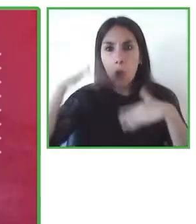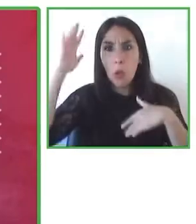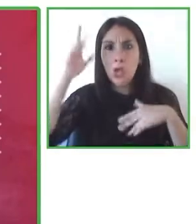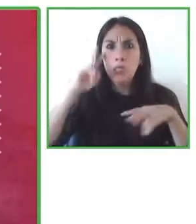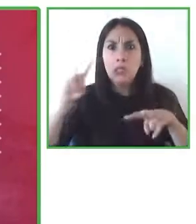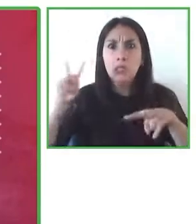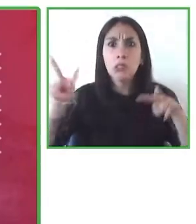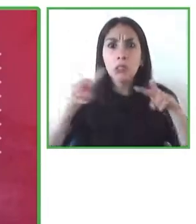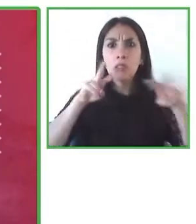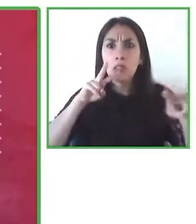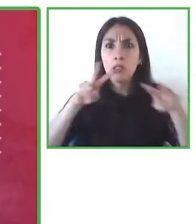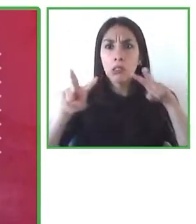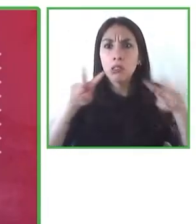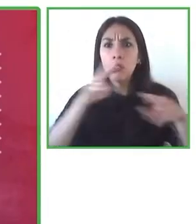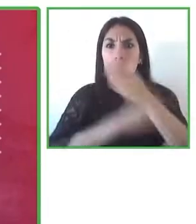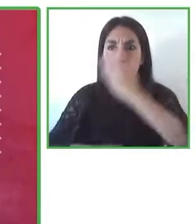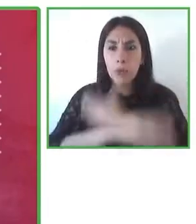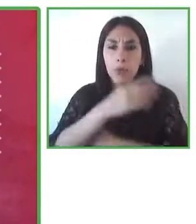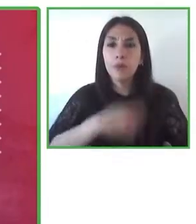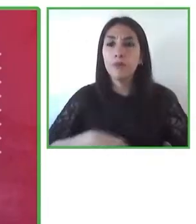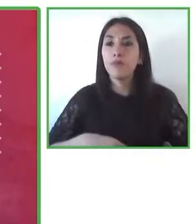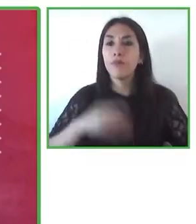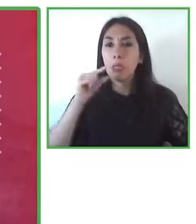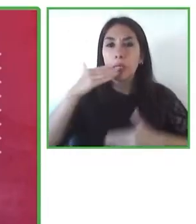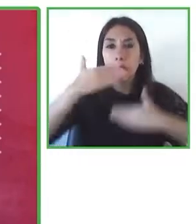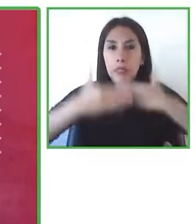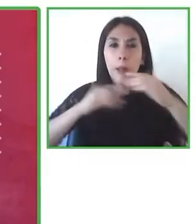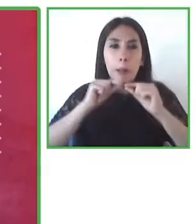and so little by little we feel that we really are going to be able to achieve this.